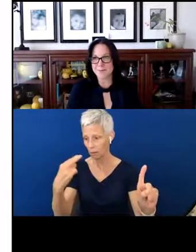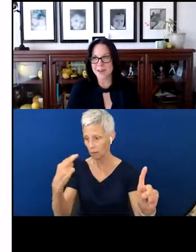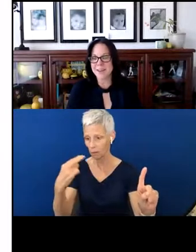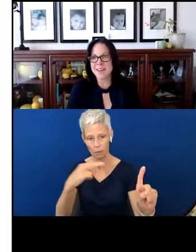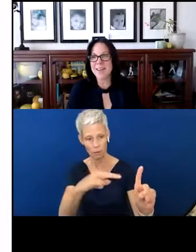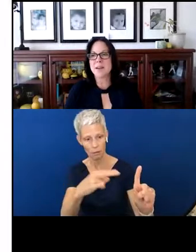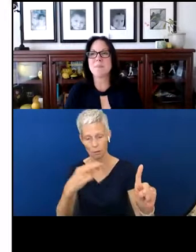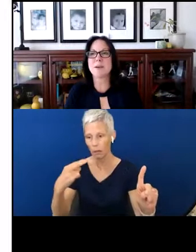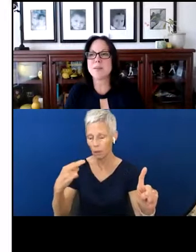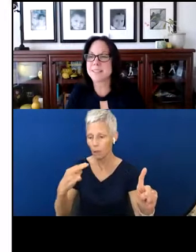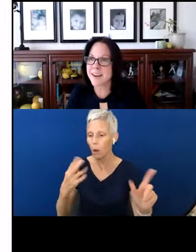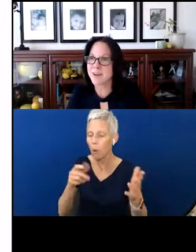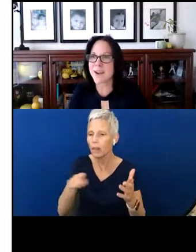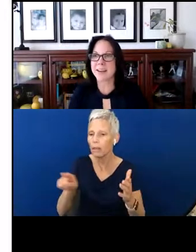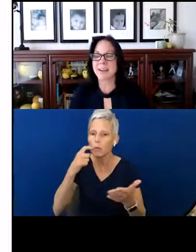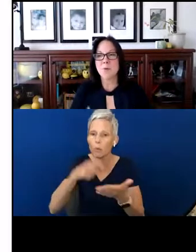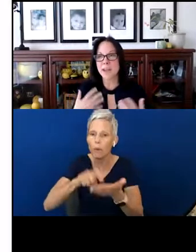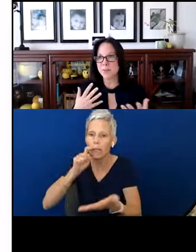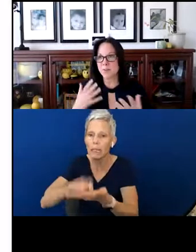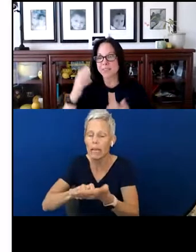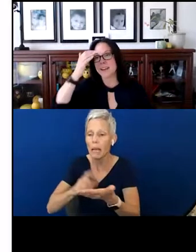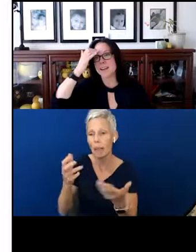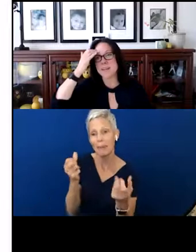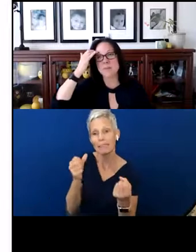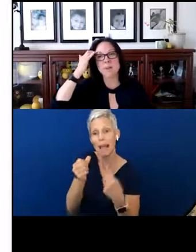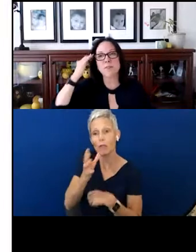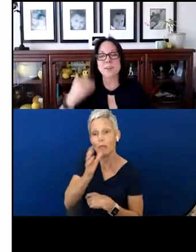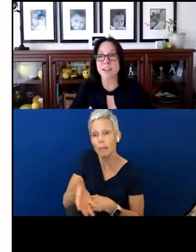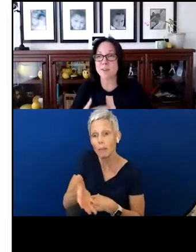right? It might be signing Granny, we have different sign names, we have different language.